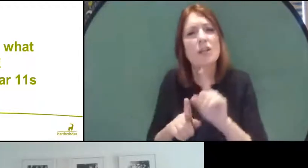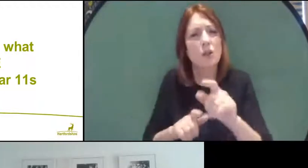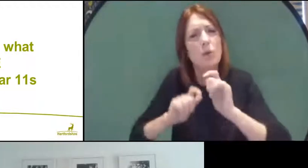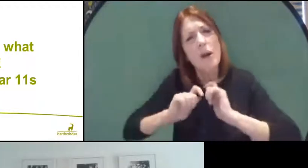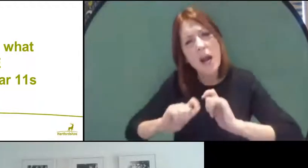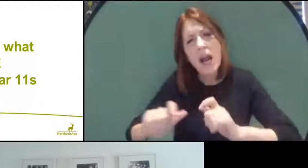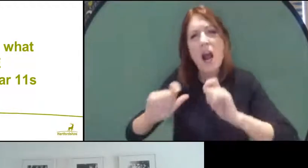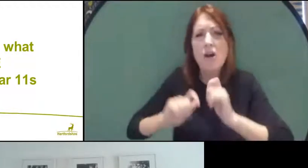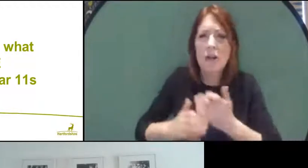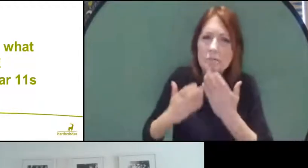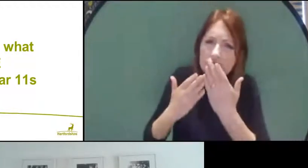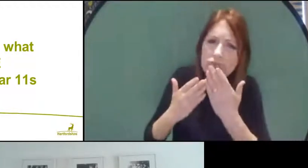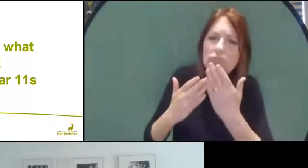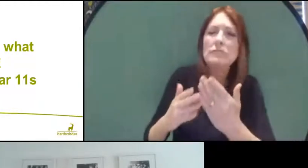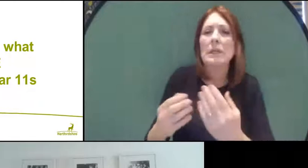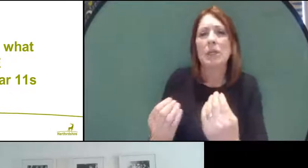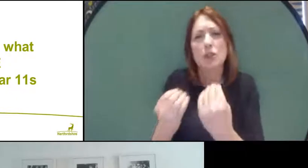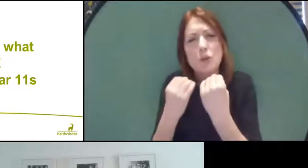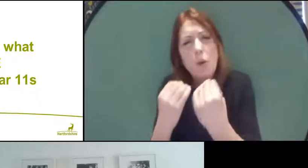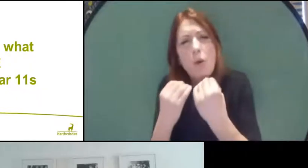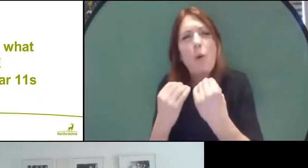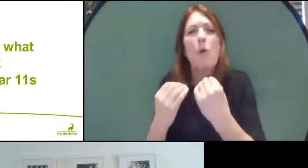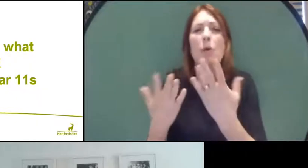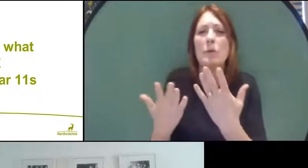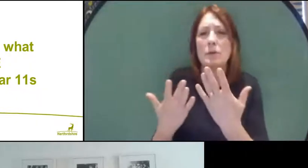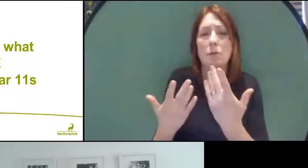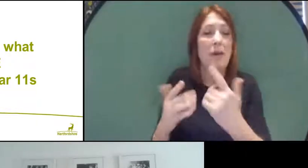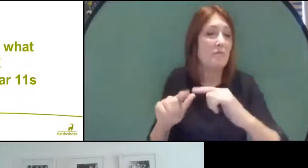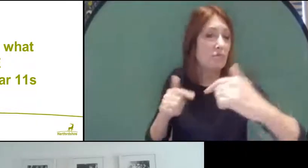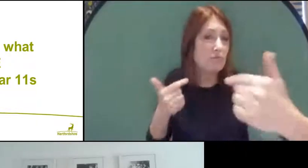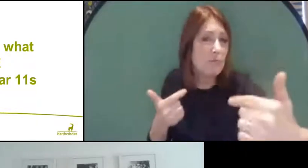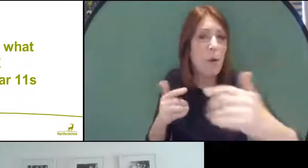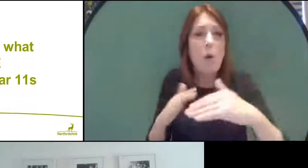you carry on being taught by your teachers, whether remotely or hopefully in school soon,